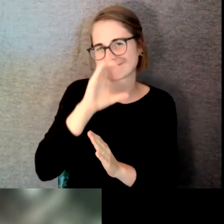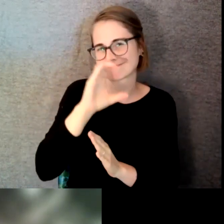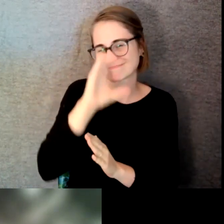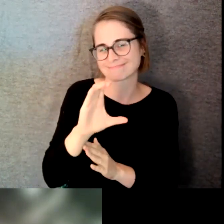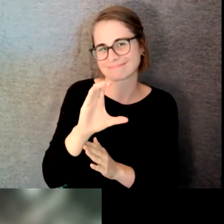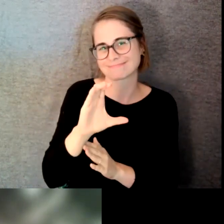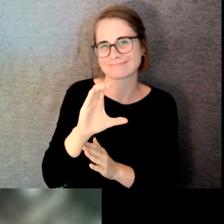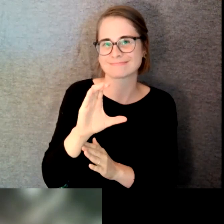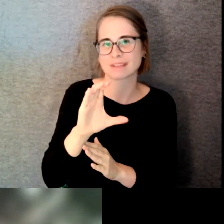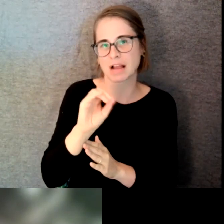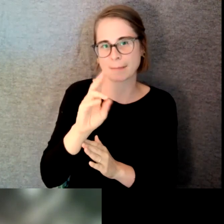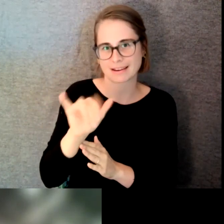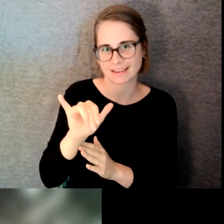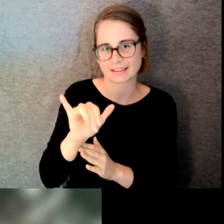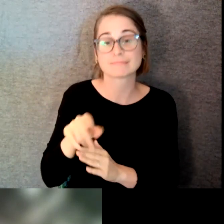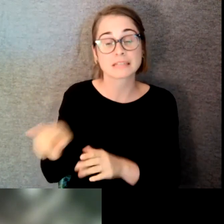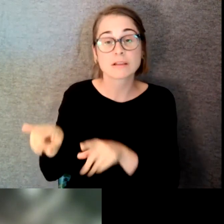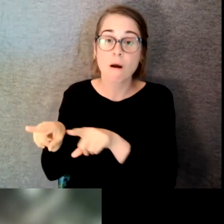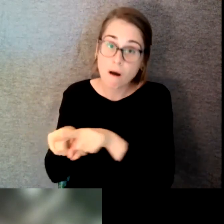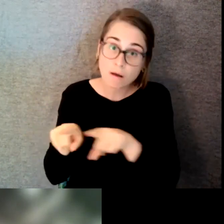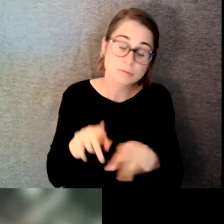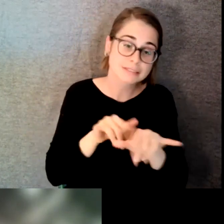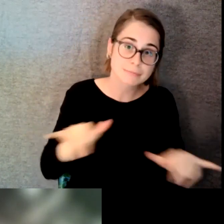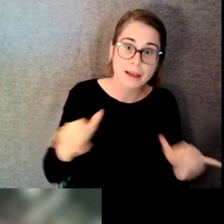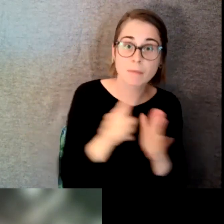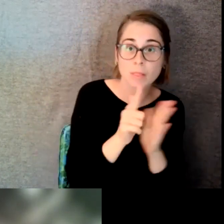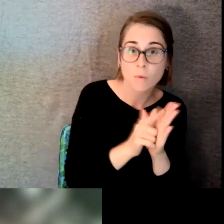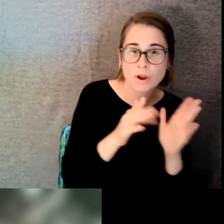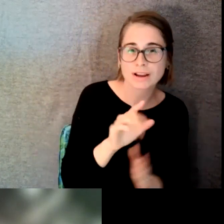Jesse works as a corporate telecommunications attorney and is a member of the Federal, New